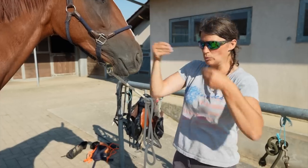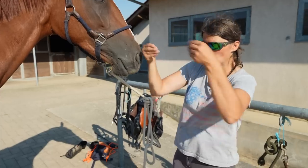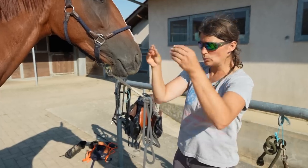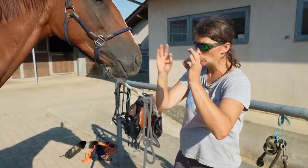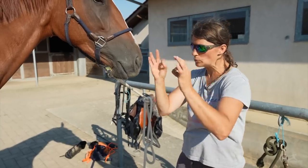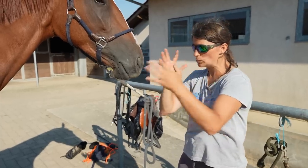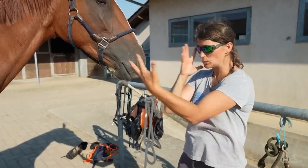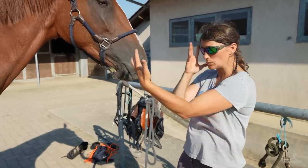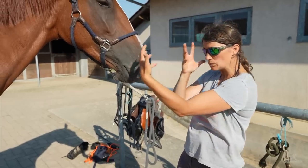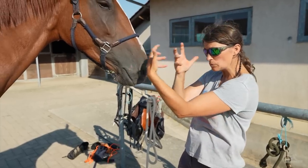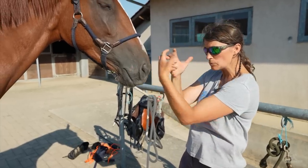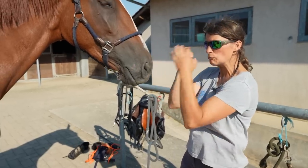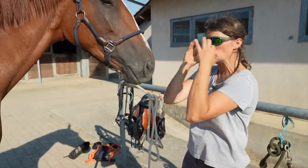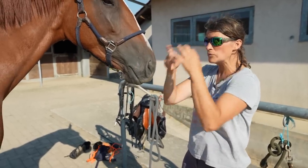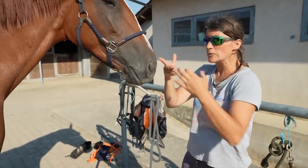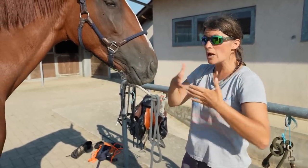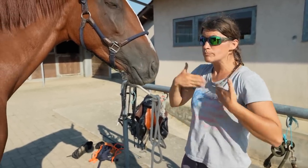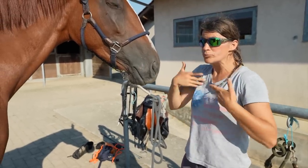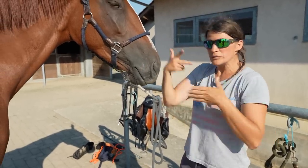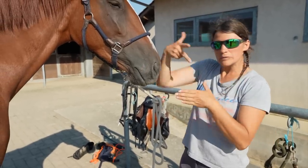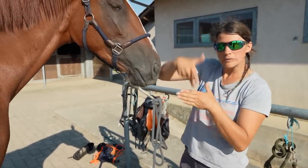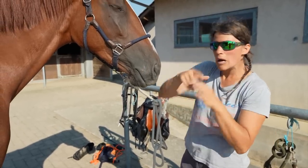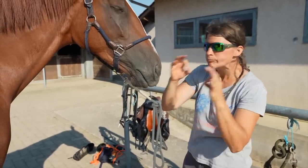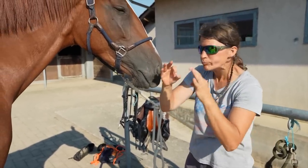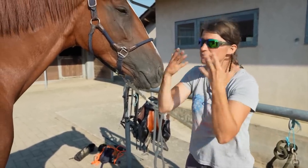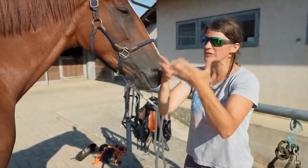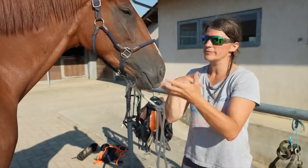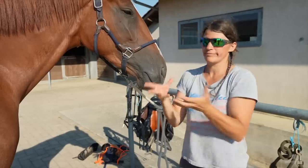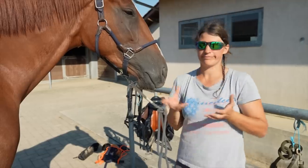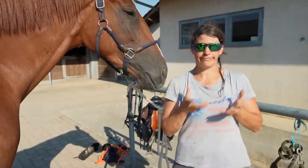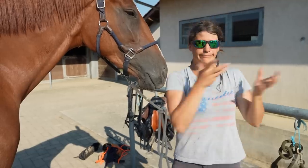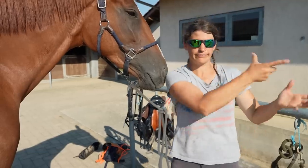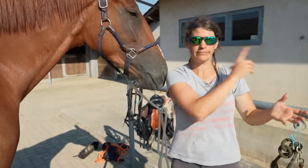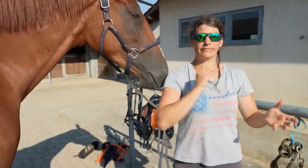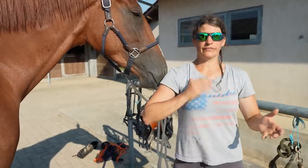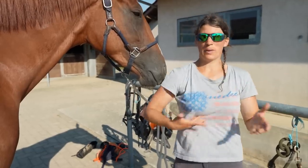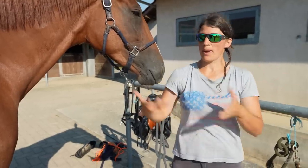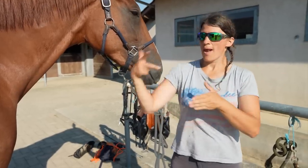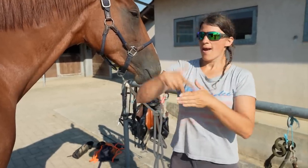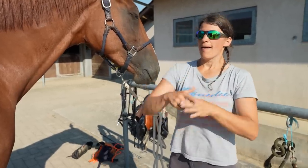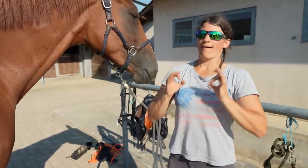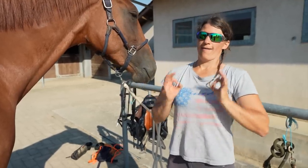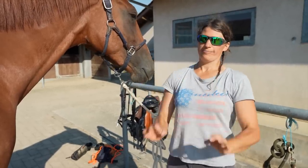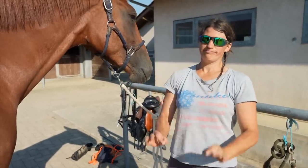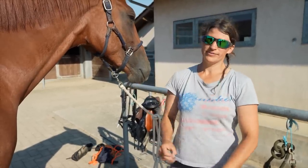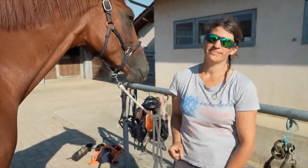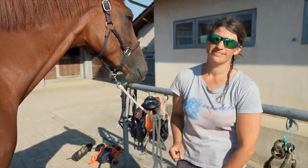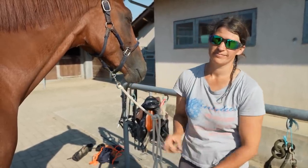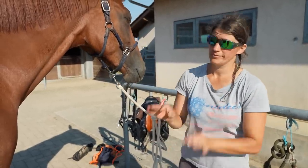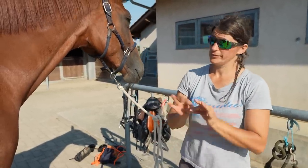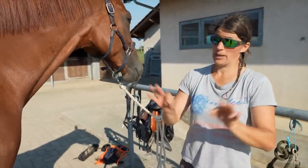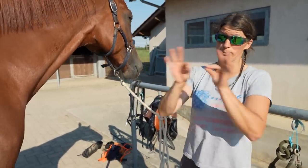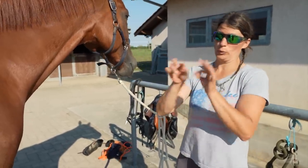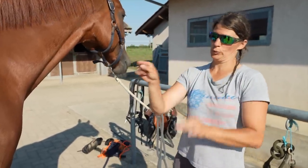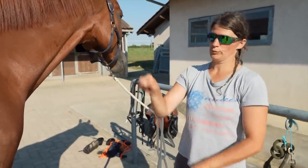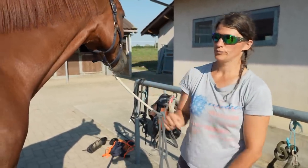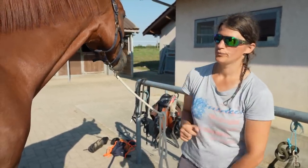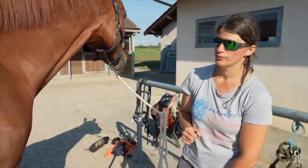I had to ease her into being ridden. When the owner is able to ride her, that will be a success for me. It’s important to do.